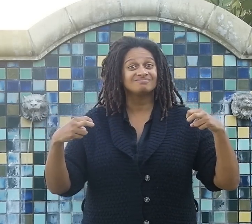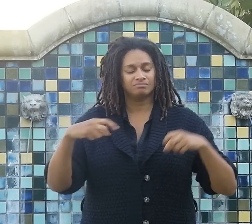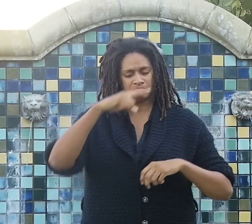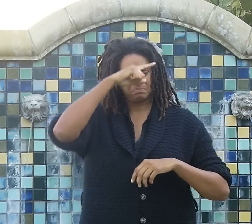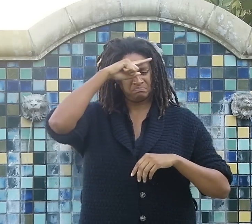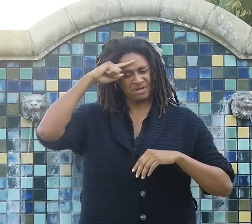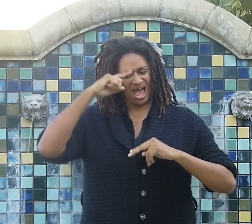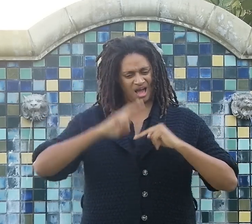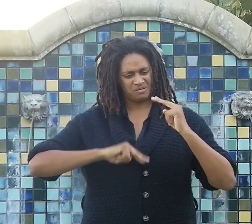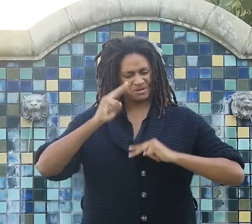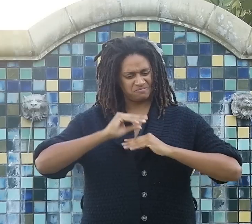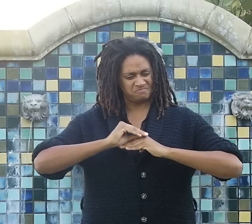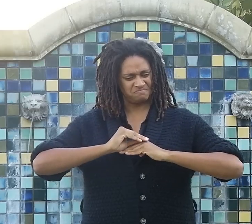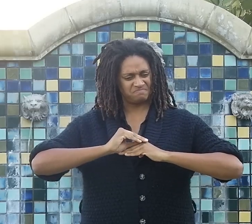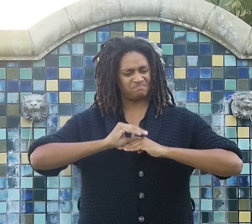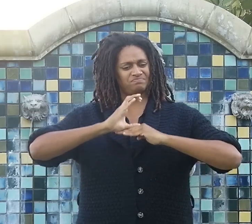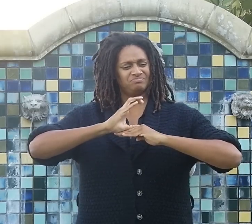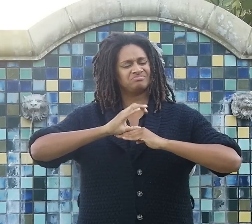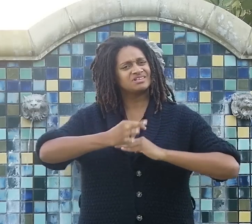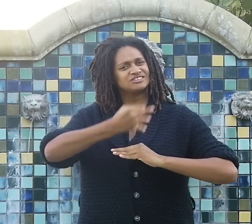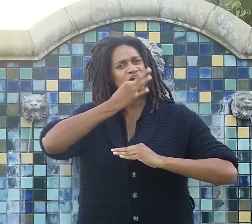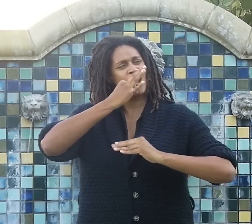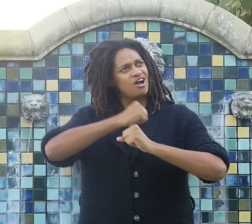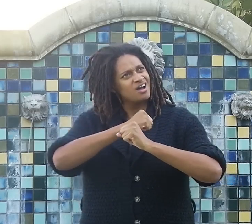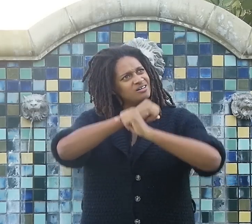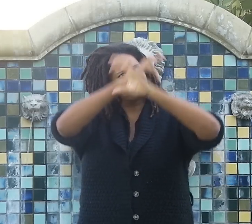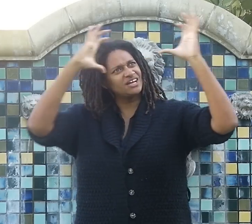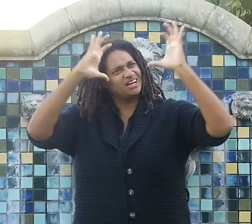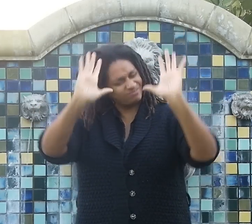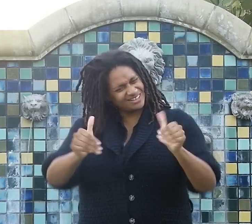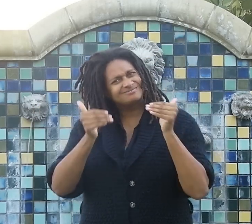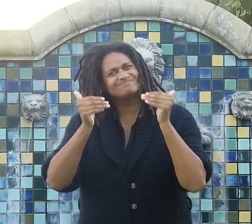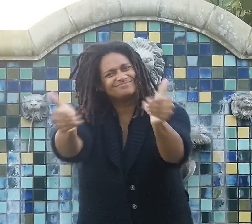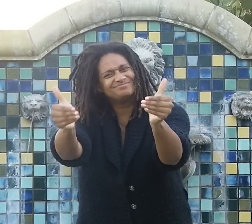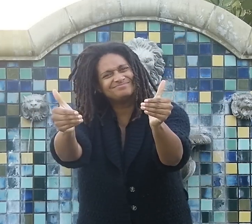Black Pride * Dare - Dream - Do!